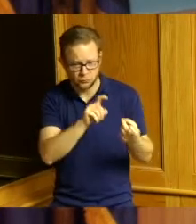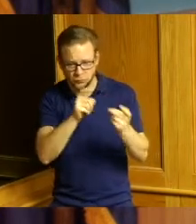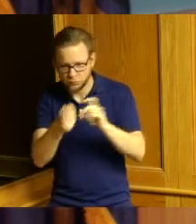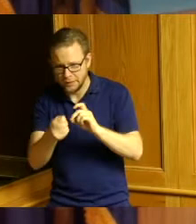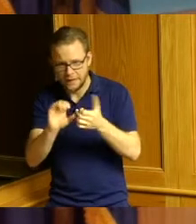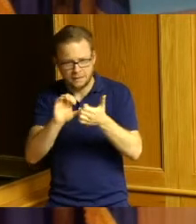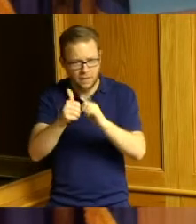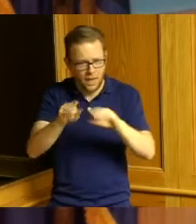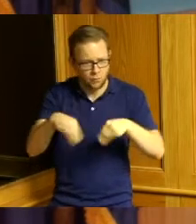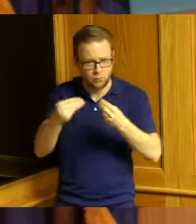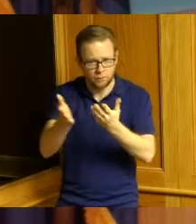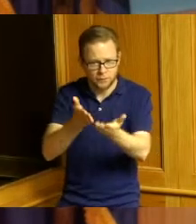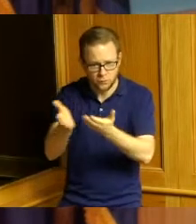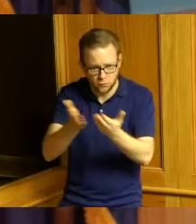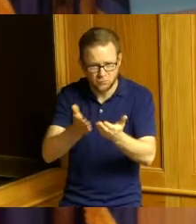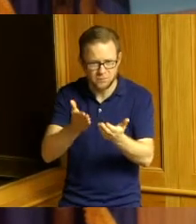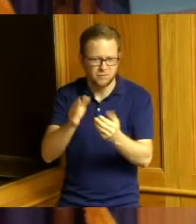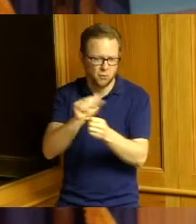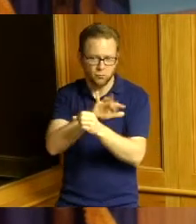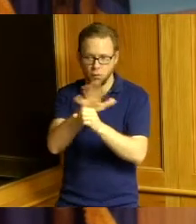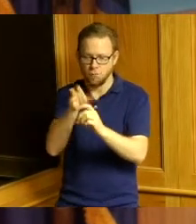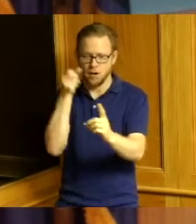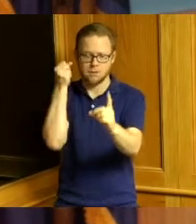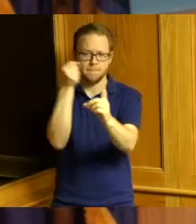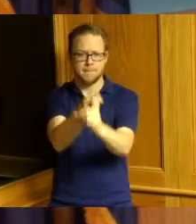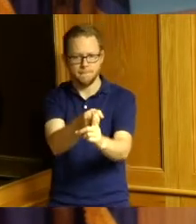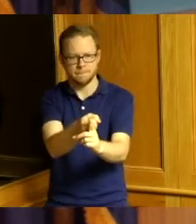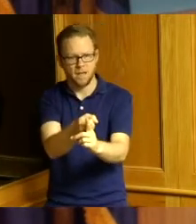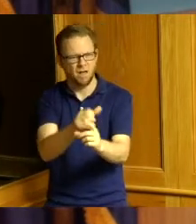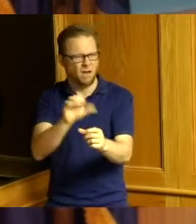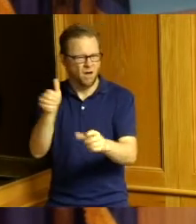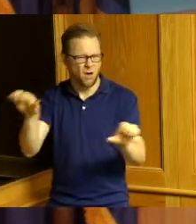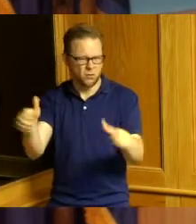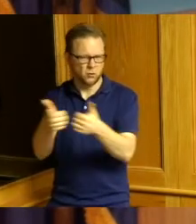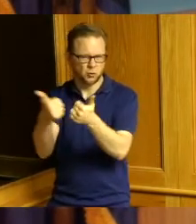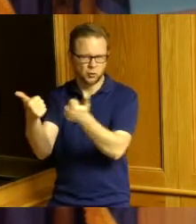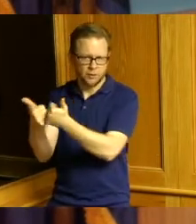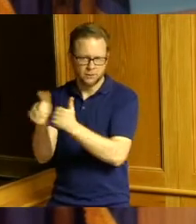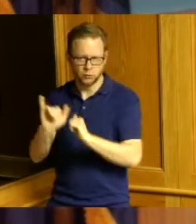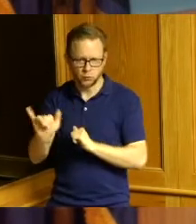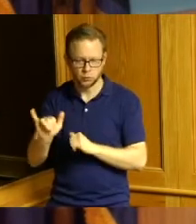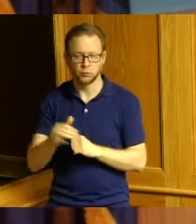in the past because of the pandemic and other challenges but I see it as a great opportunity